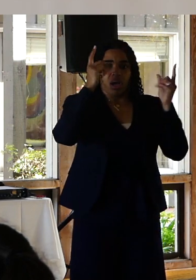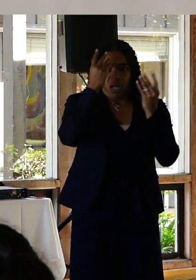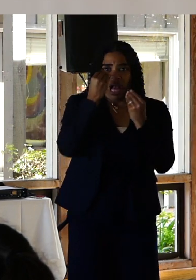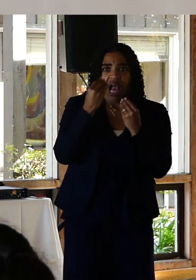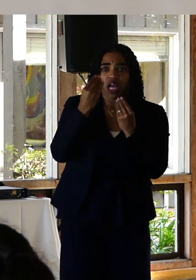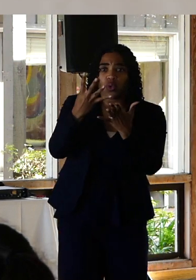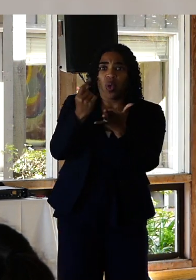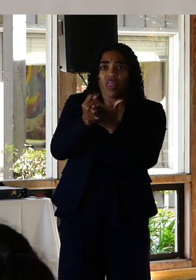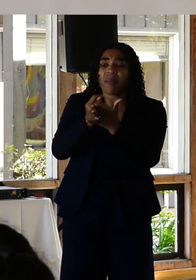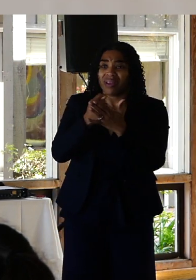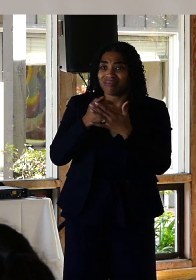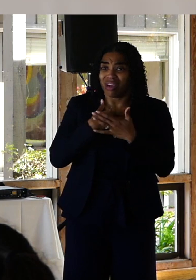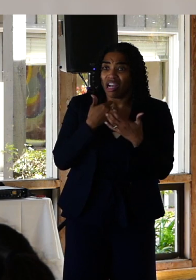time what I had done